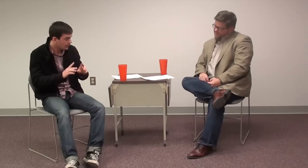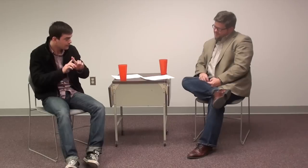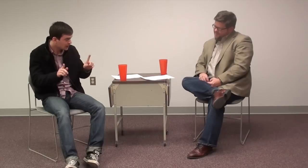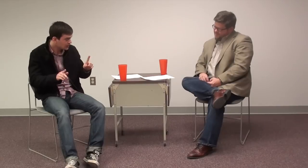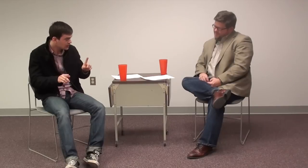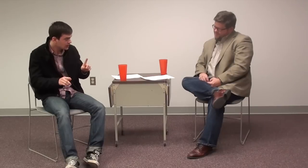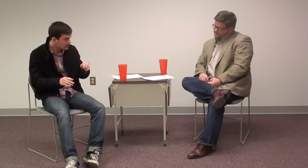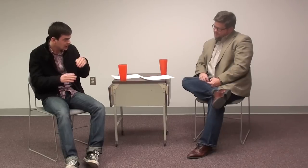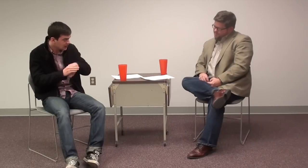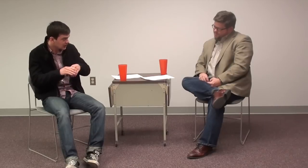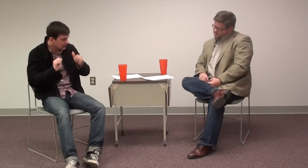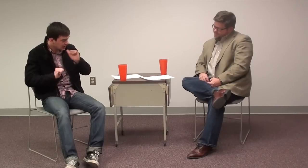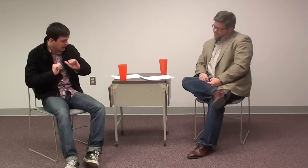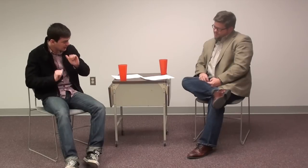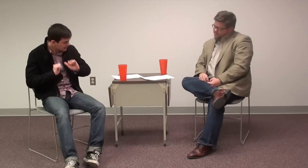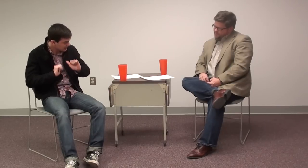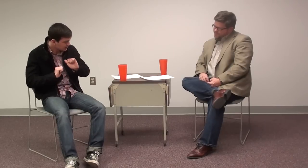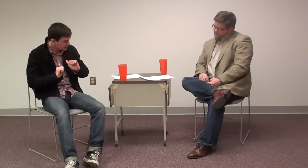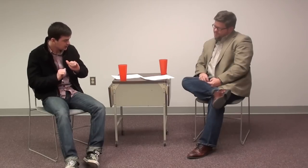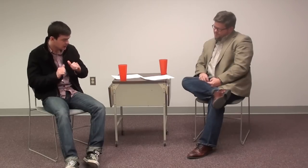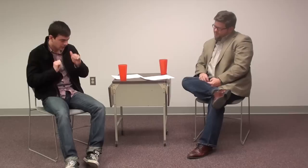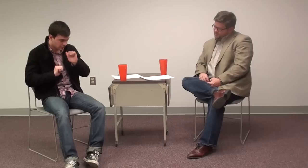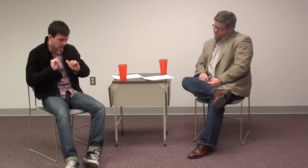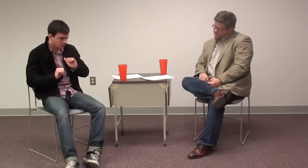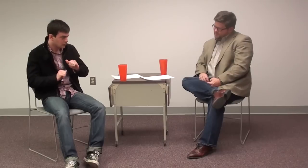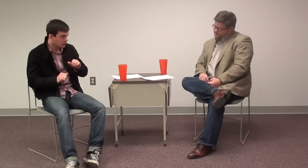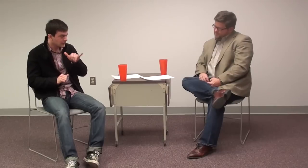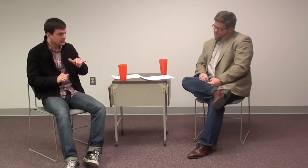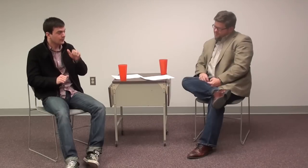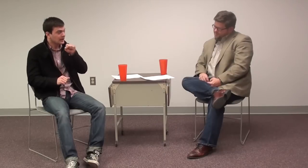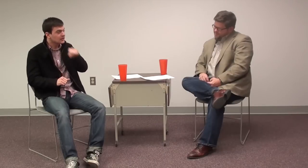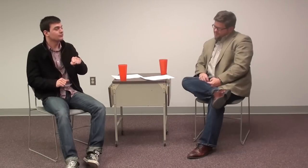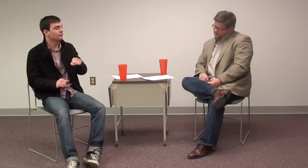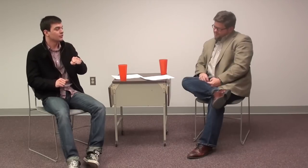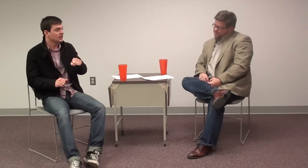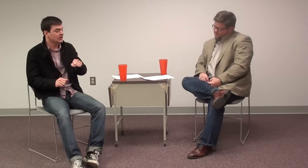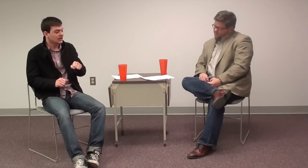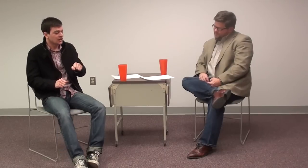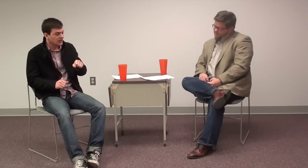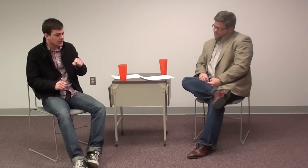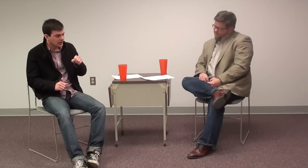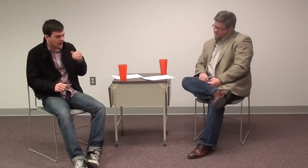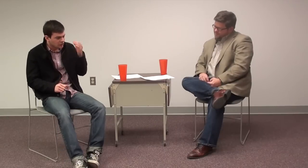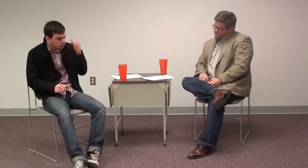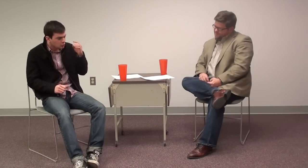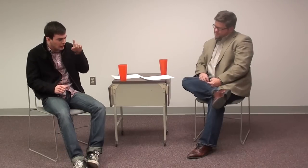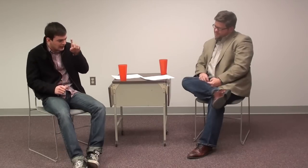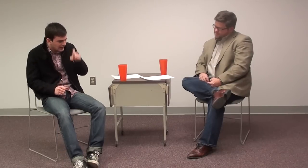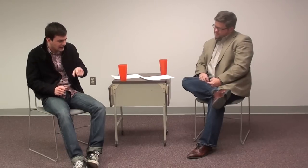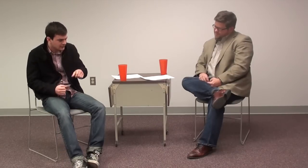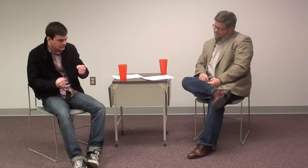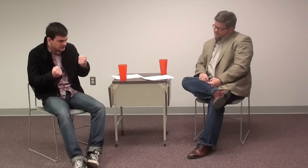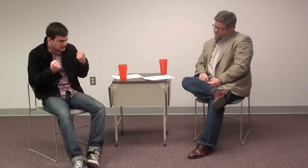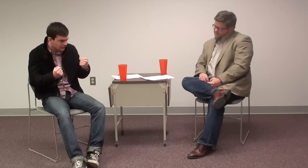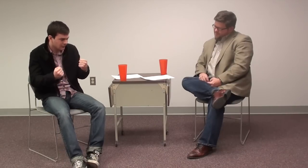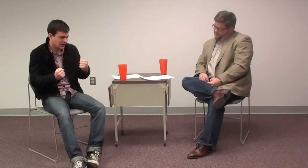But, in acting and theatre, that is what I love to do. I knew I have to be tough